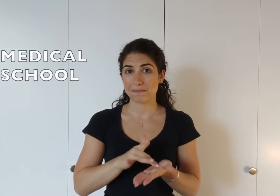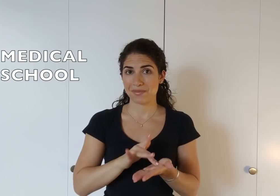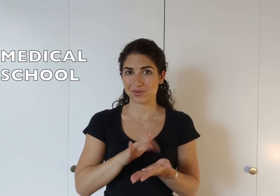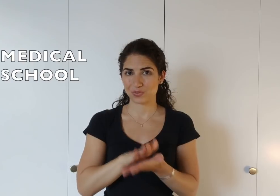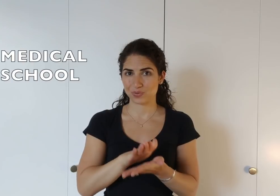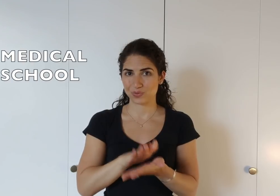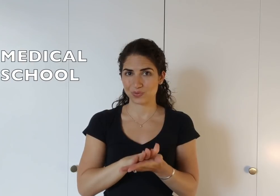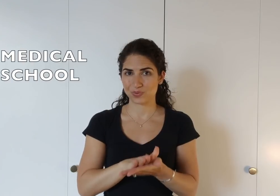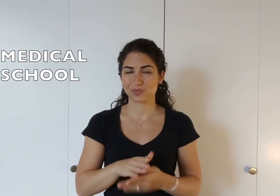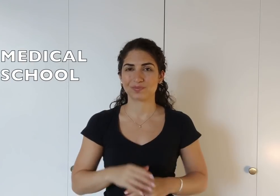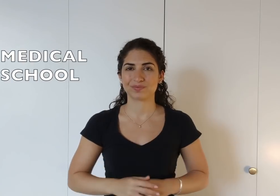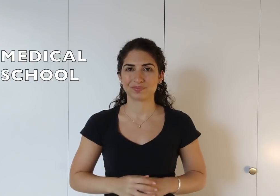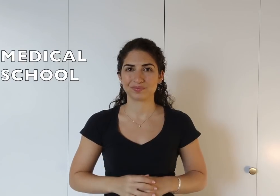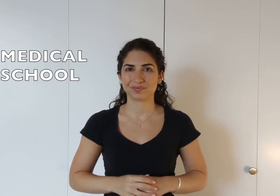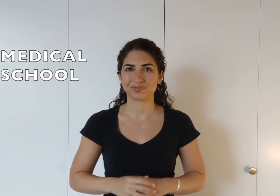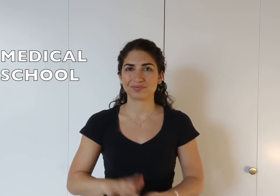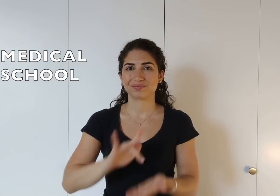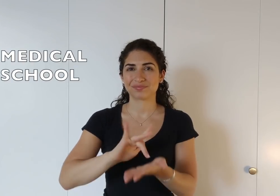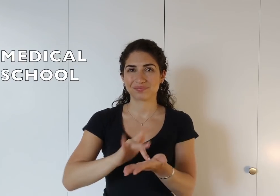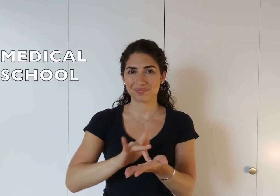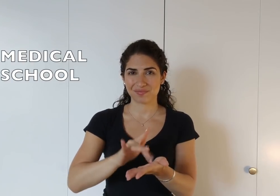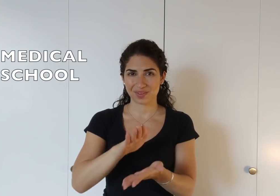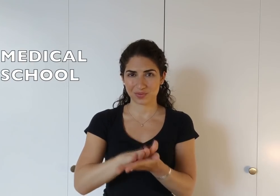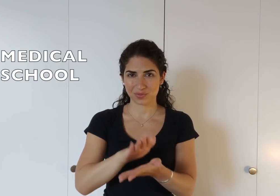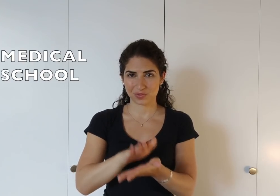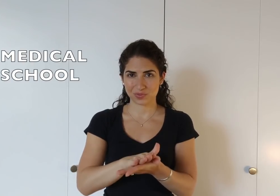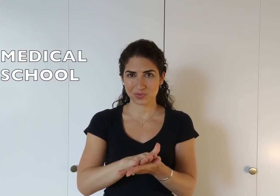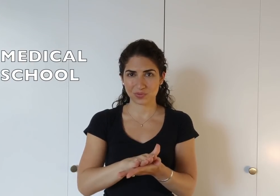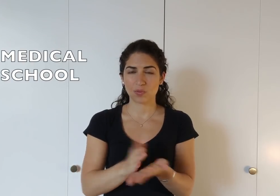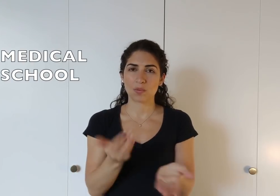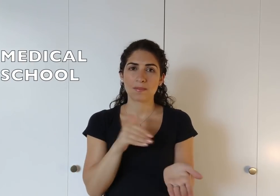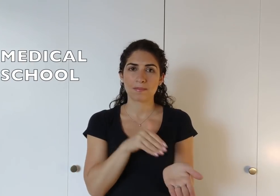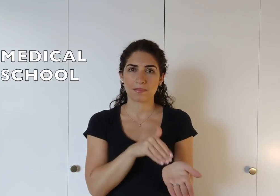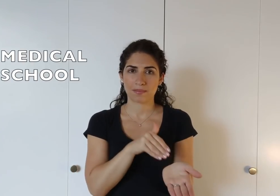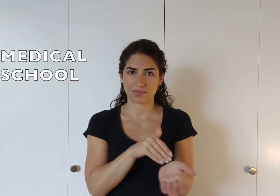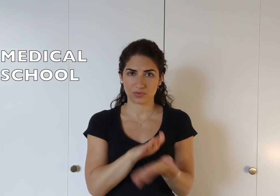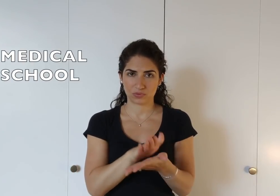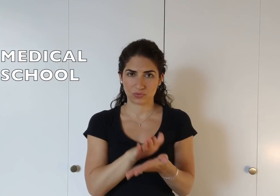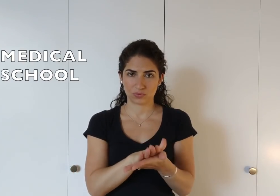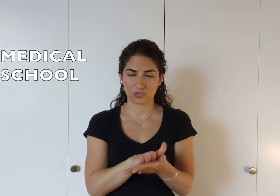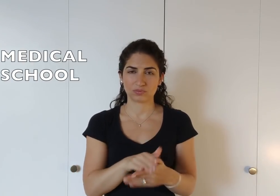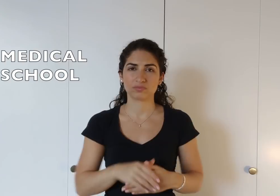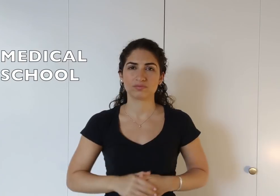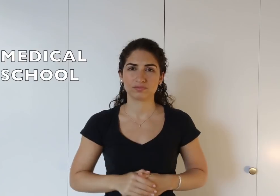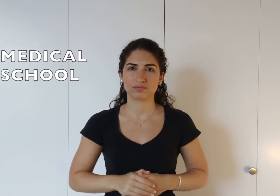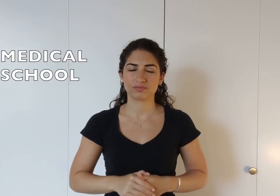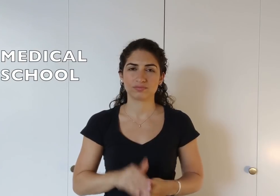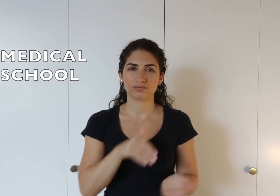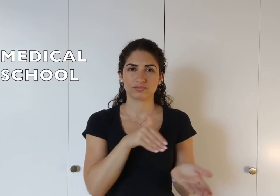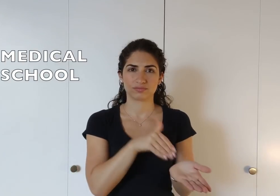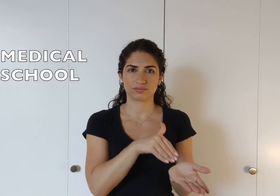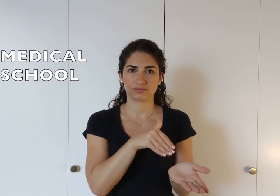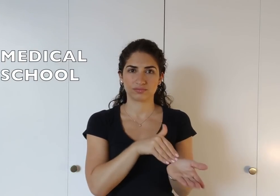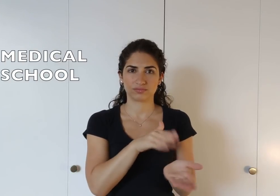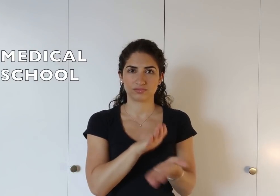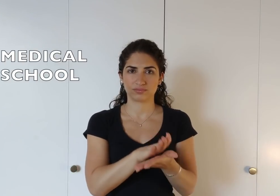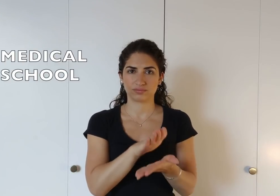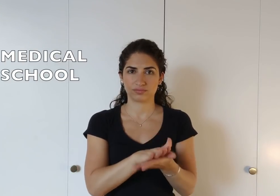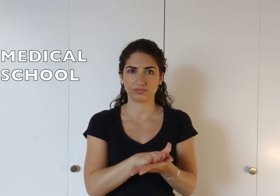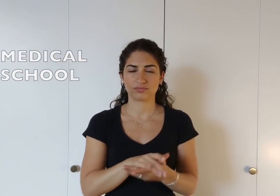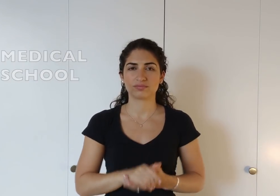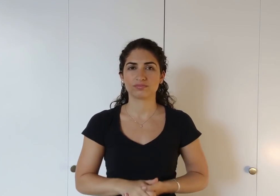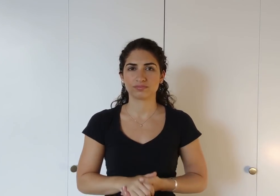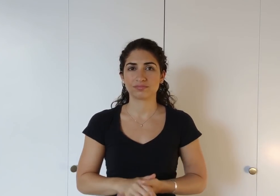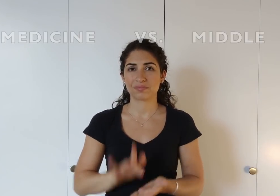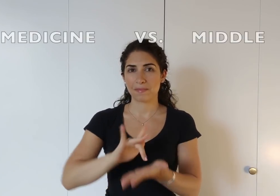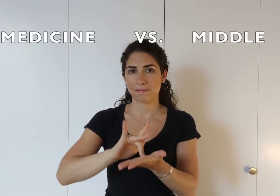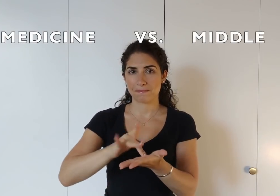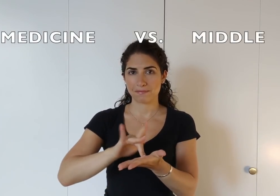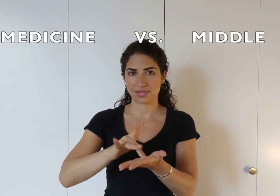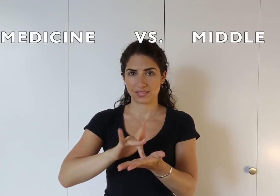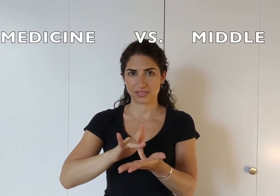medical school. medical school. or you can say doctor in medical school. and that's